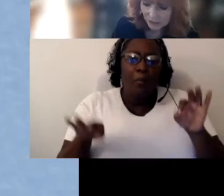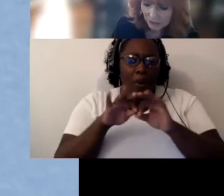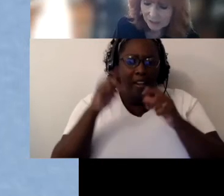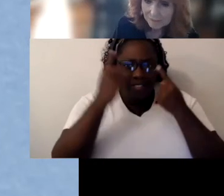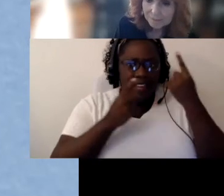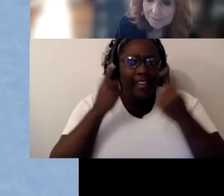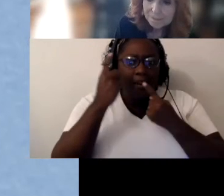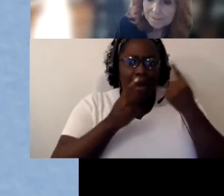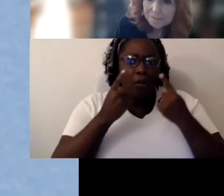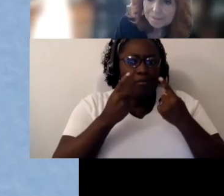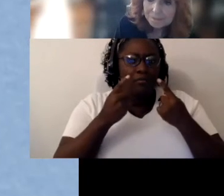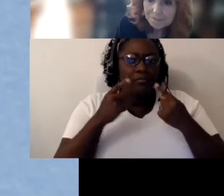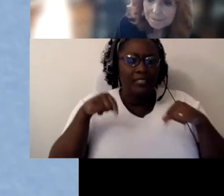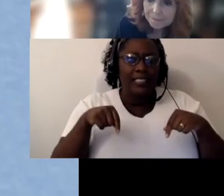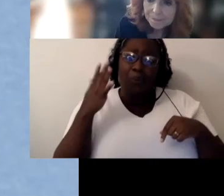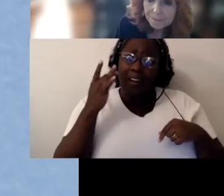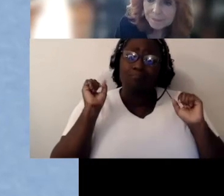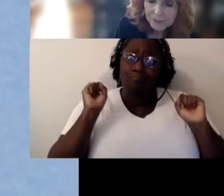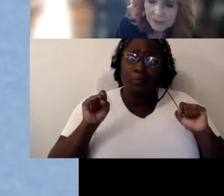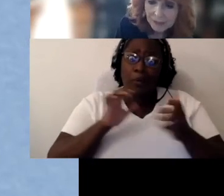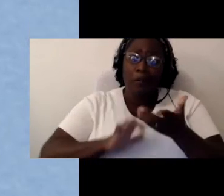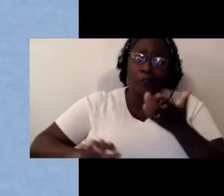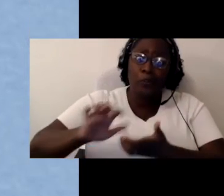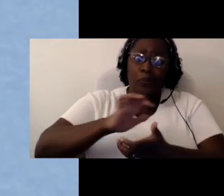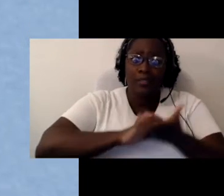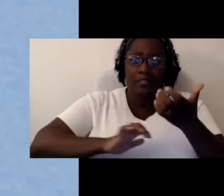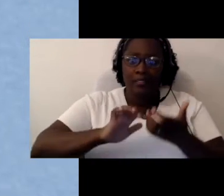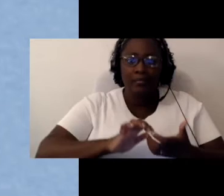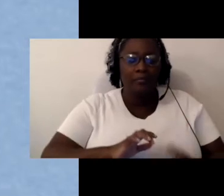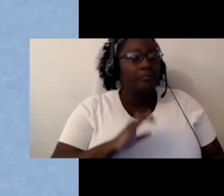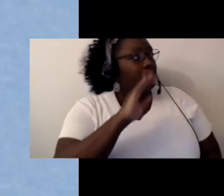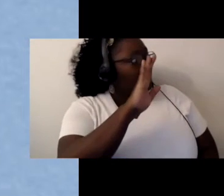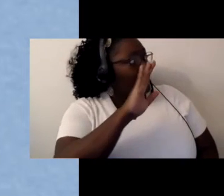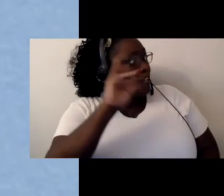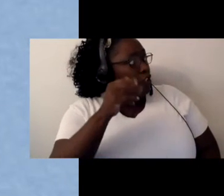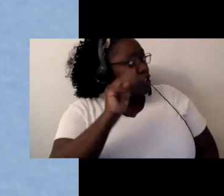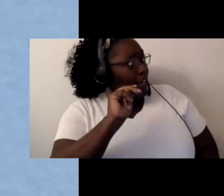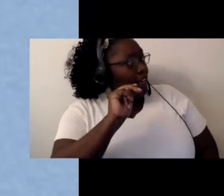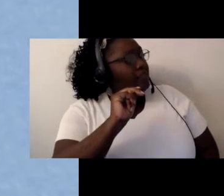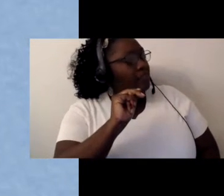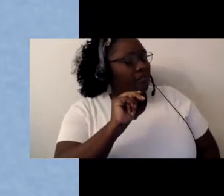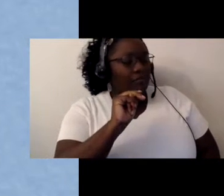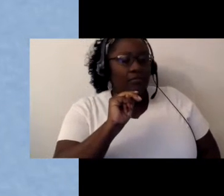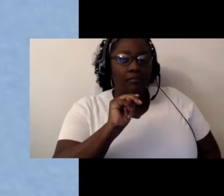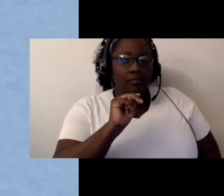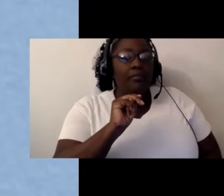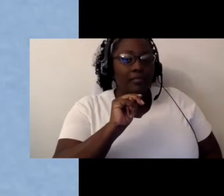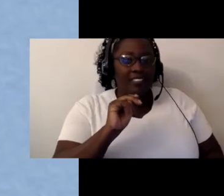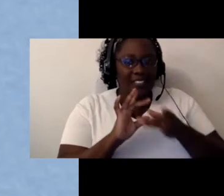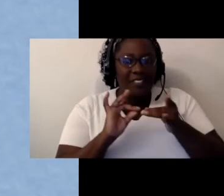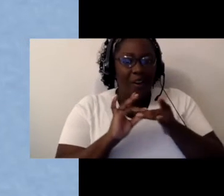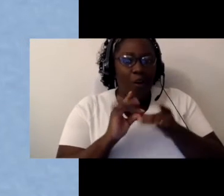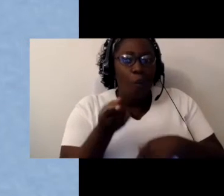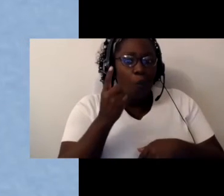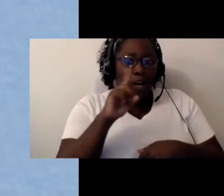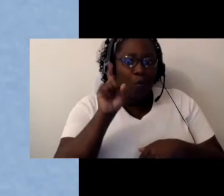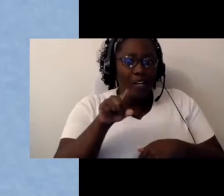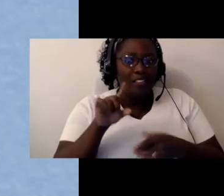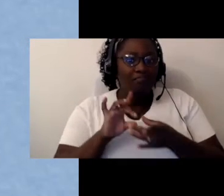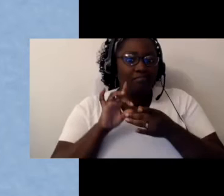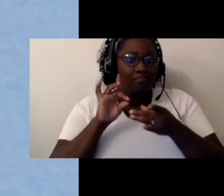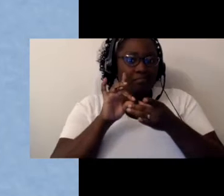Linda. This is Jen there is one question in the chat related to this is just so.